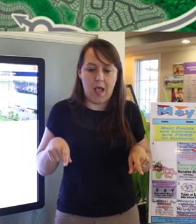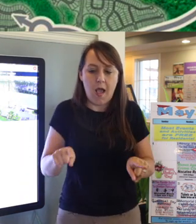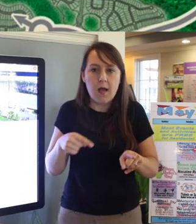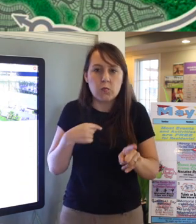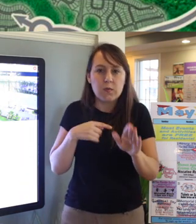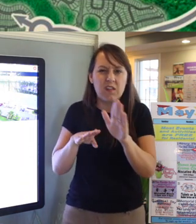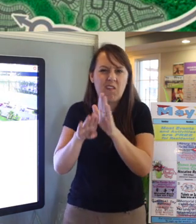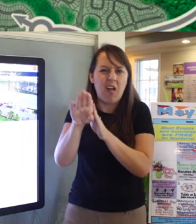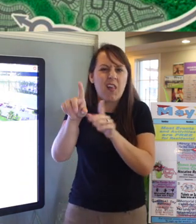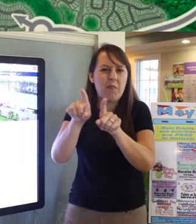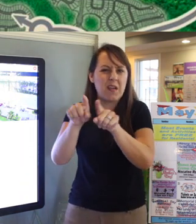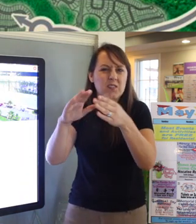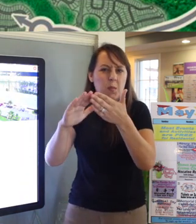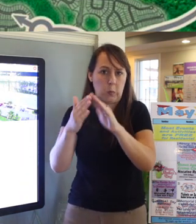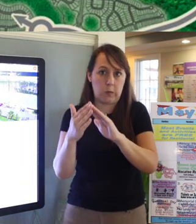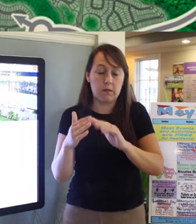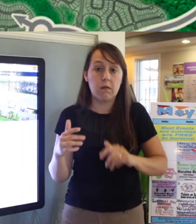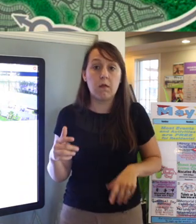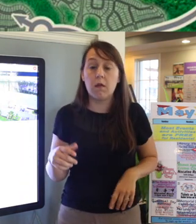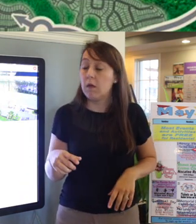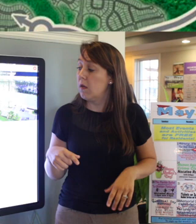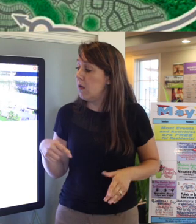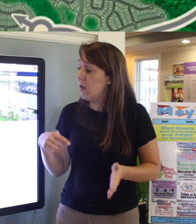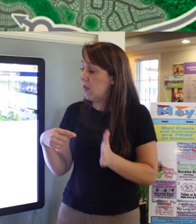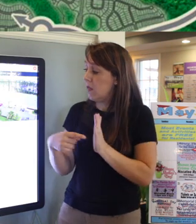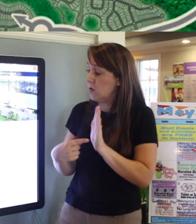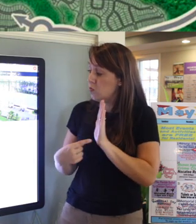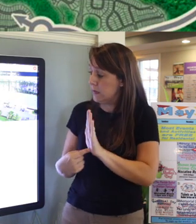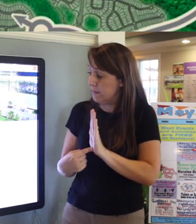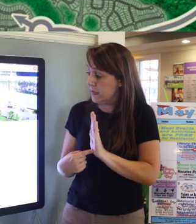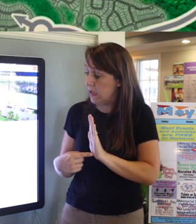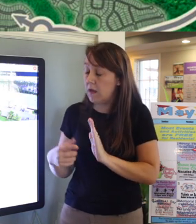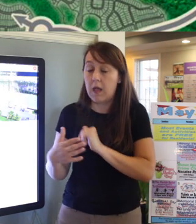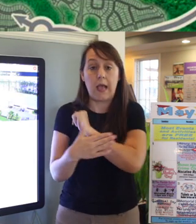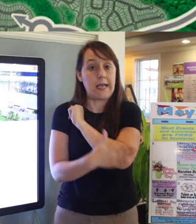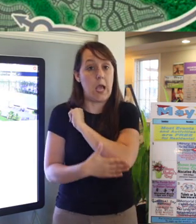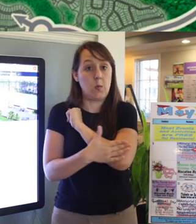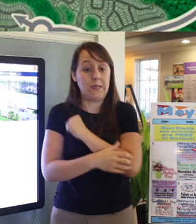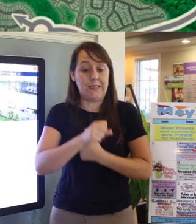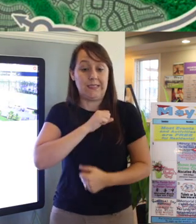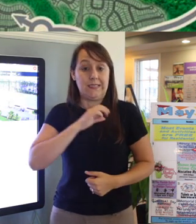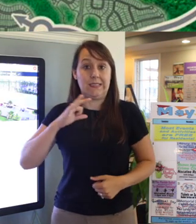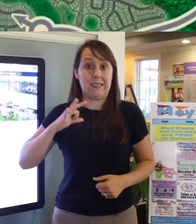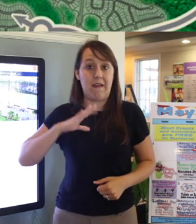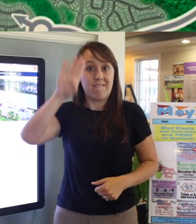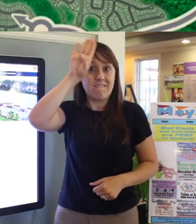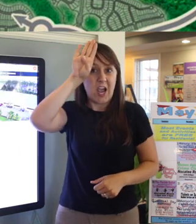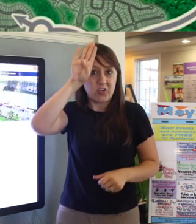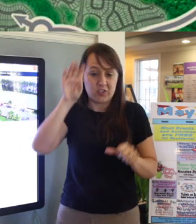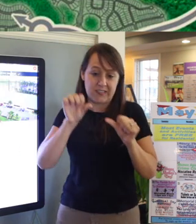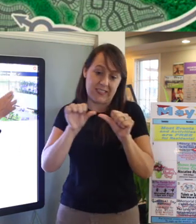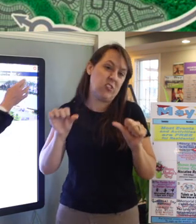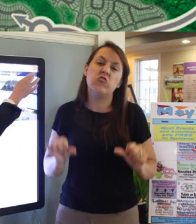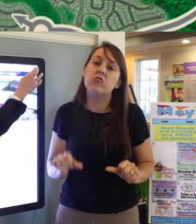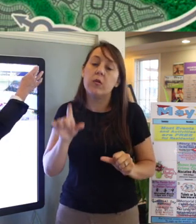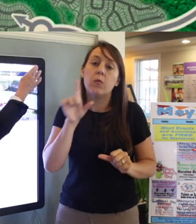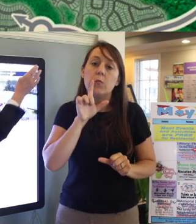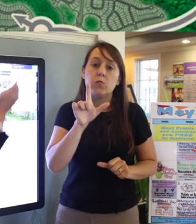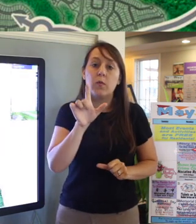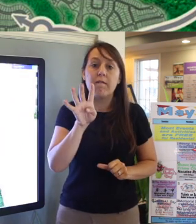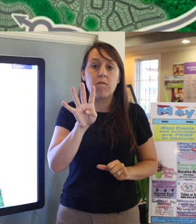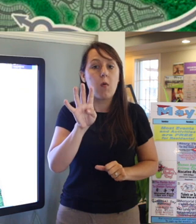This represents the county staff fire station 24/7 with paramedics on-site